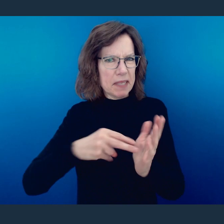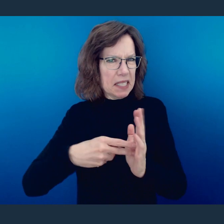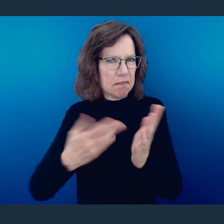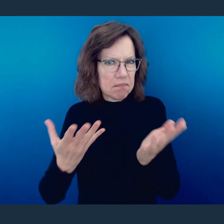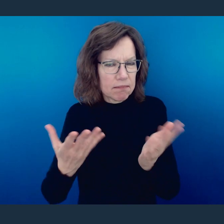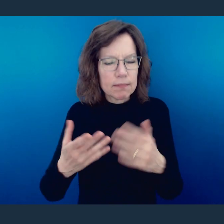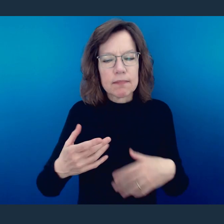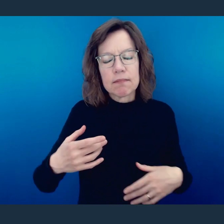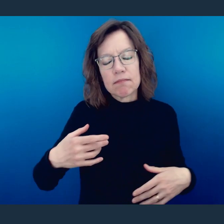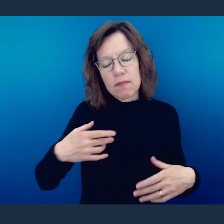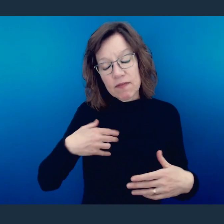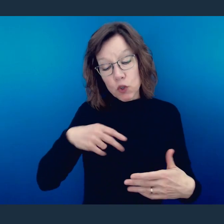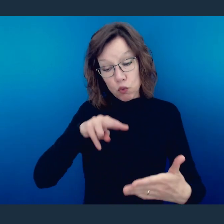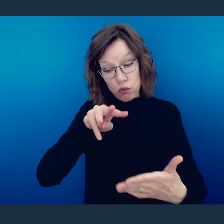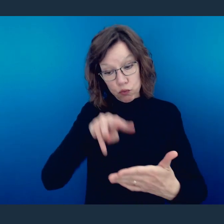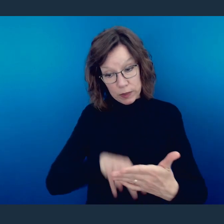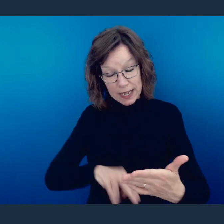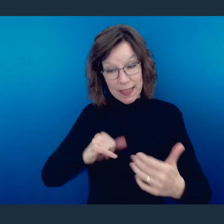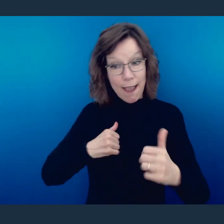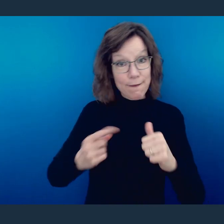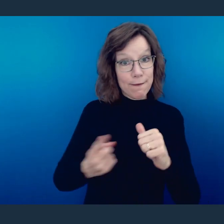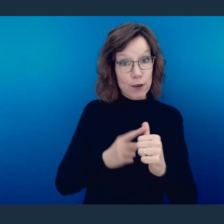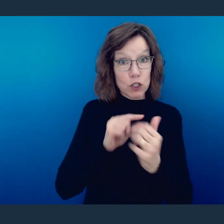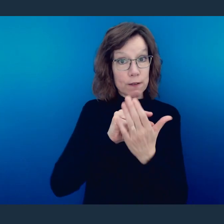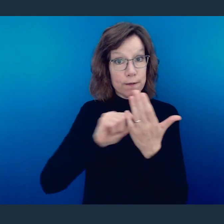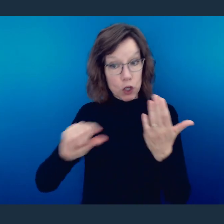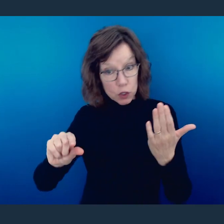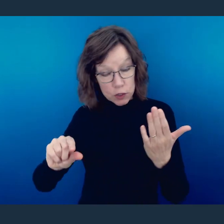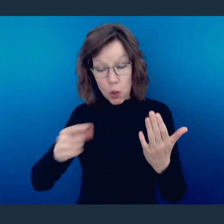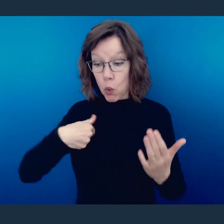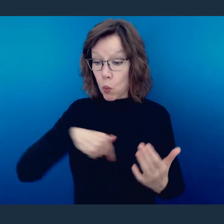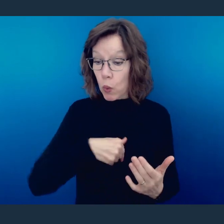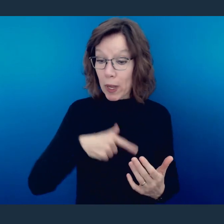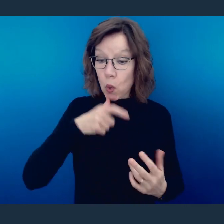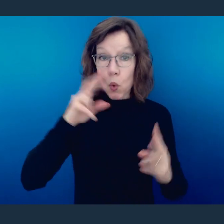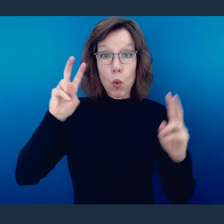What do I mean by that? When we read this text, just the first verse, it says "We who